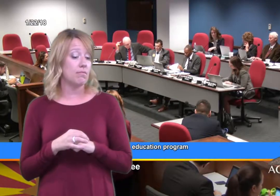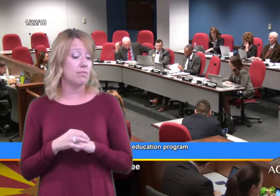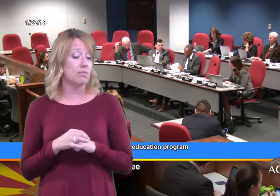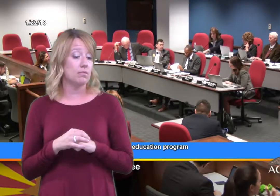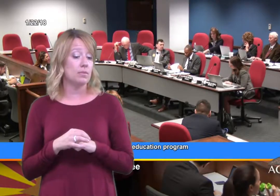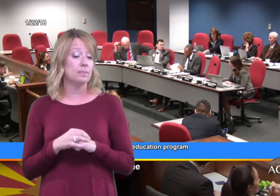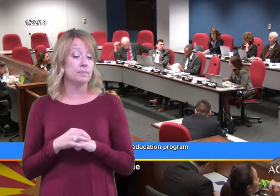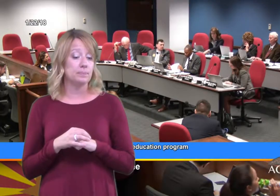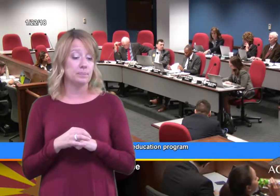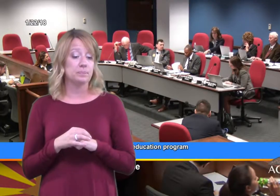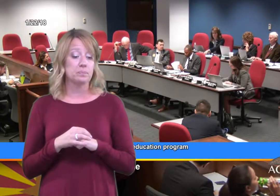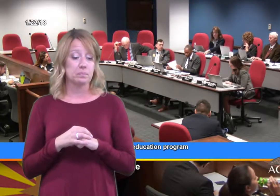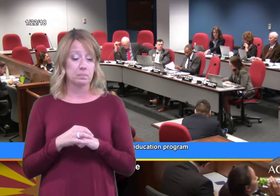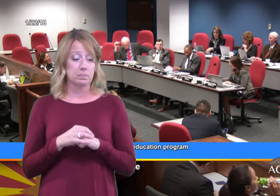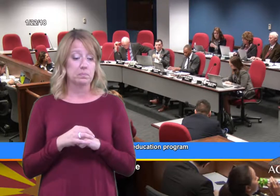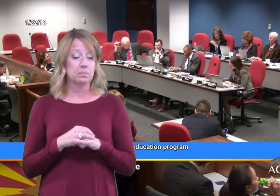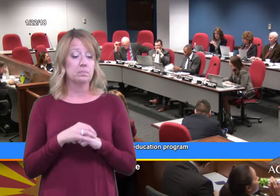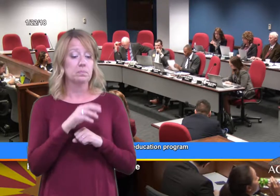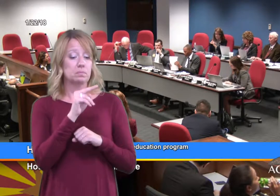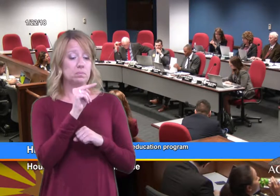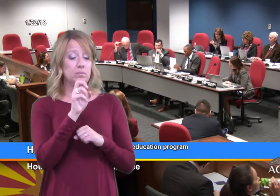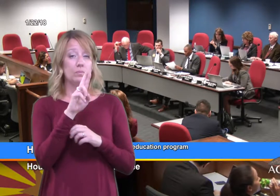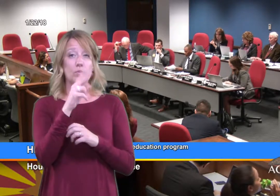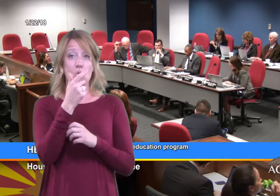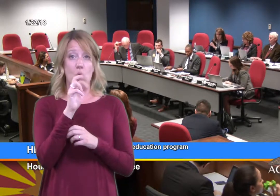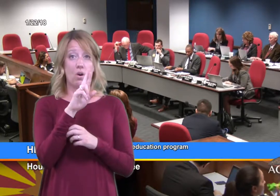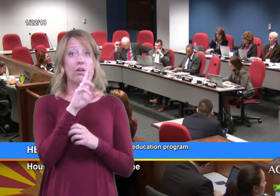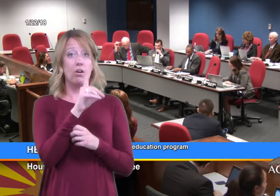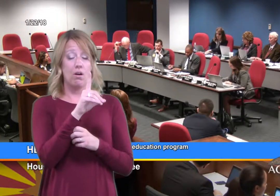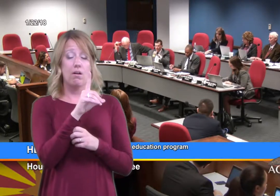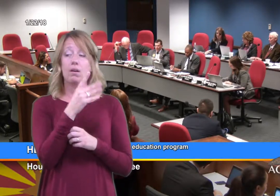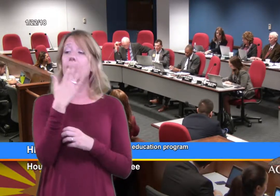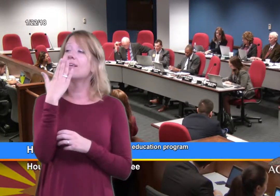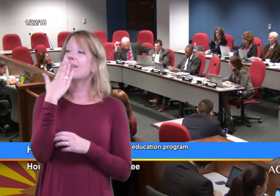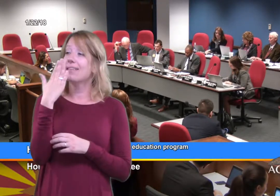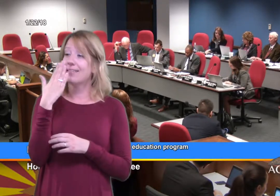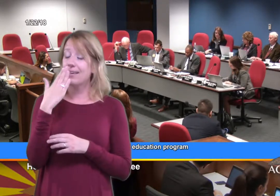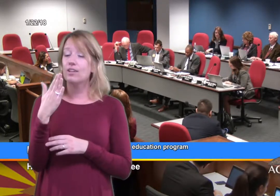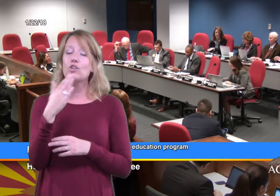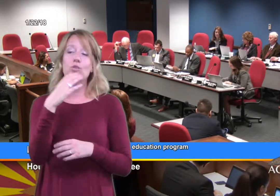Representative Norgaard- Thank you, Chairman Boyer and Ms. Reichman.